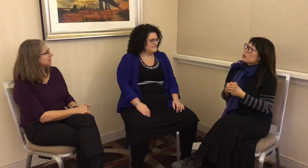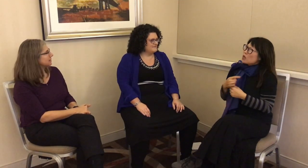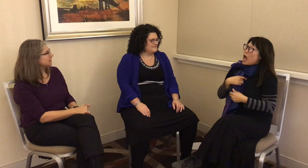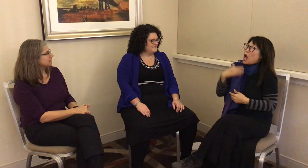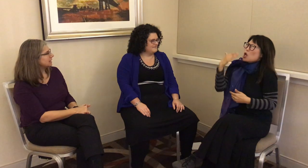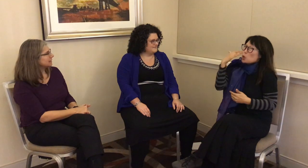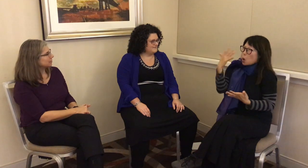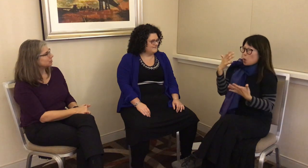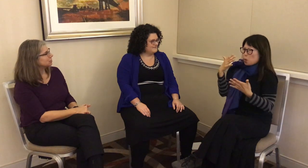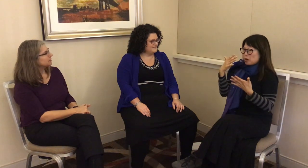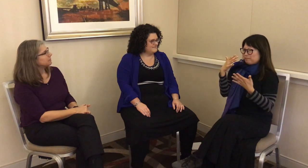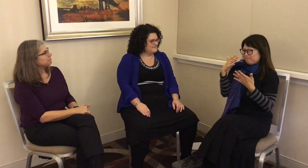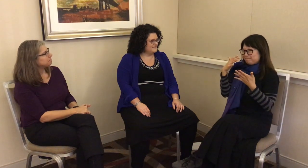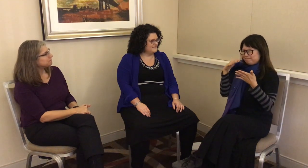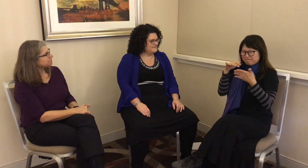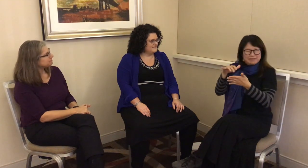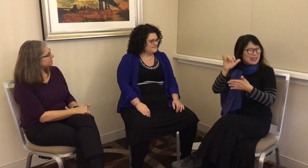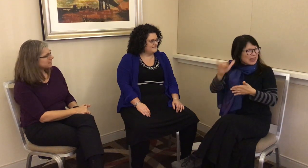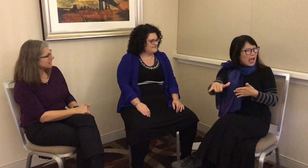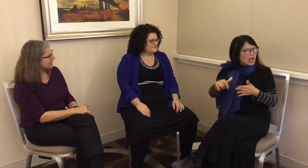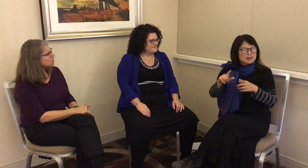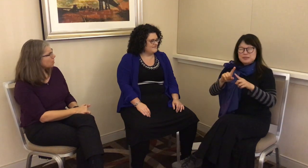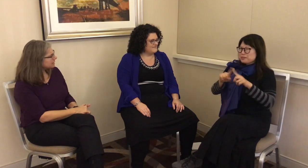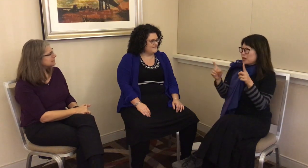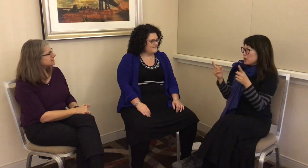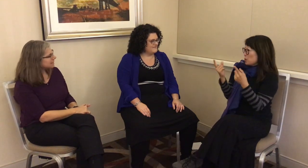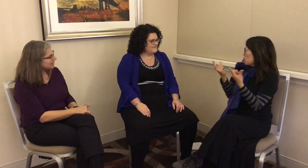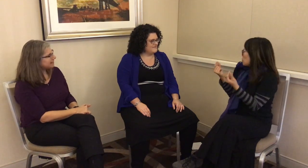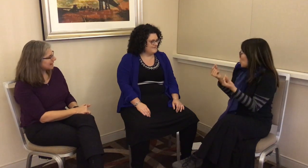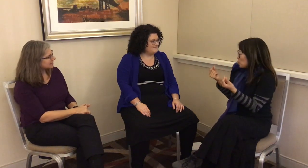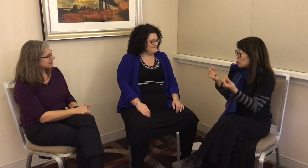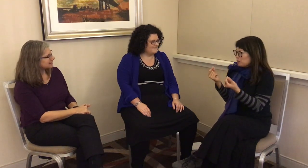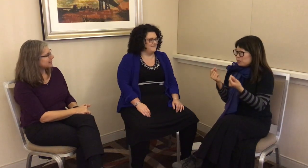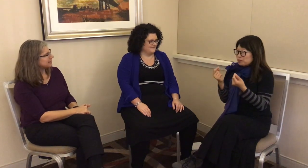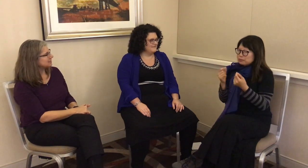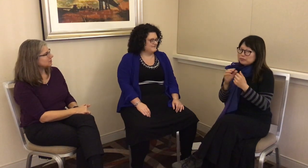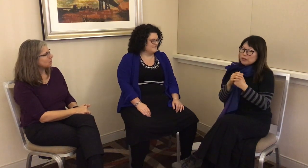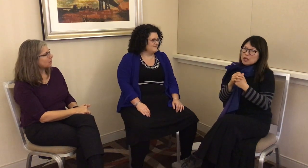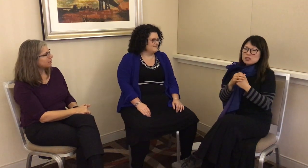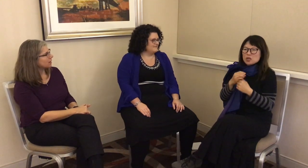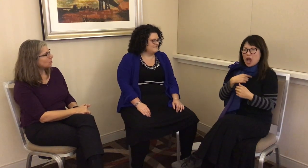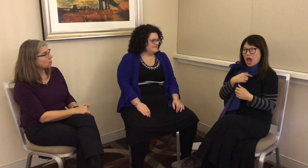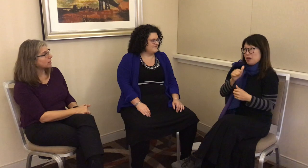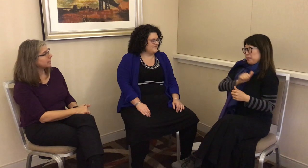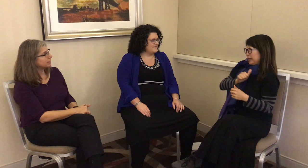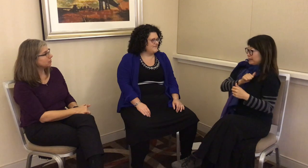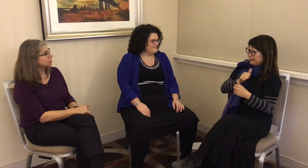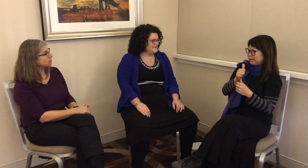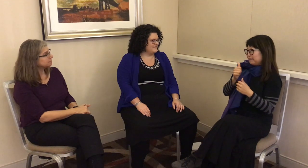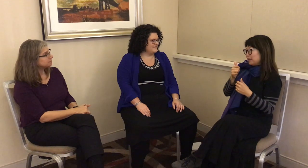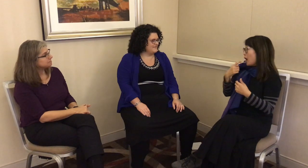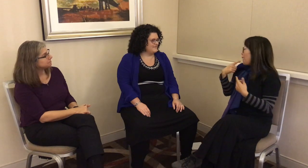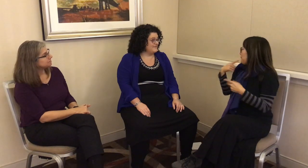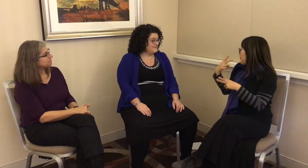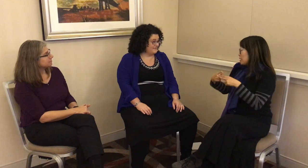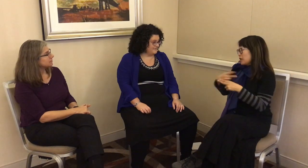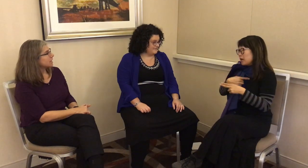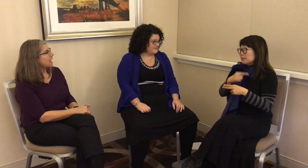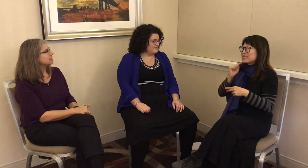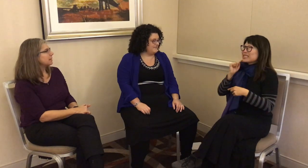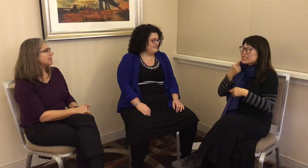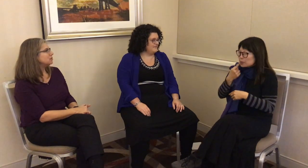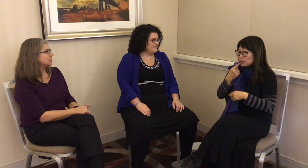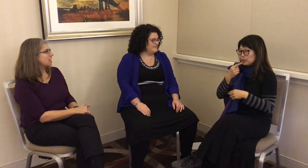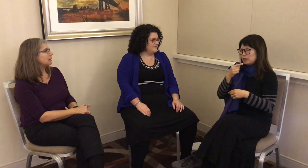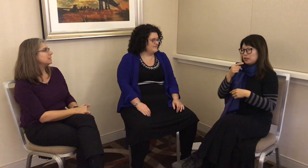in sign language. I wanted to study that. I thought, “Well, what can I do?” As I